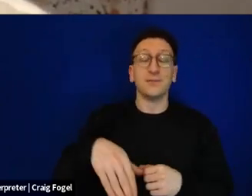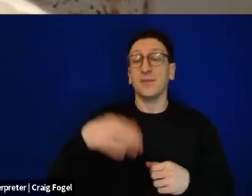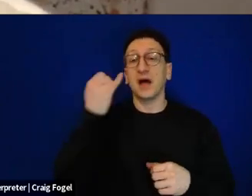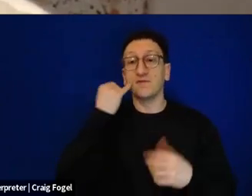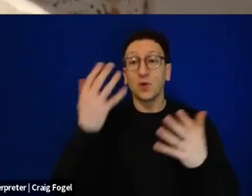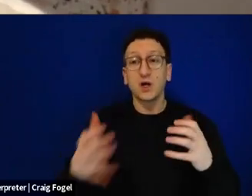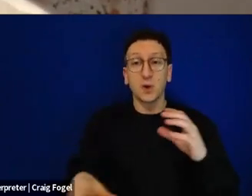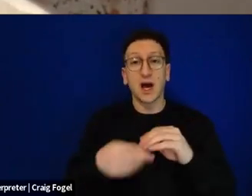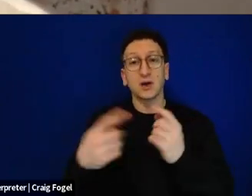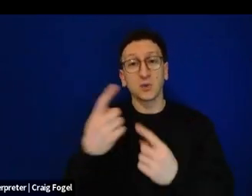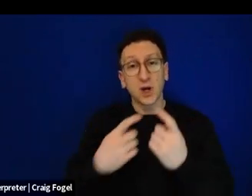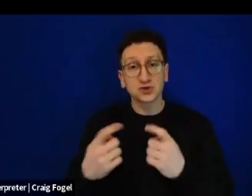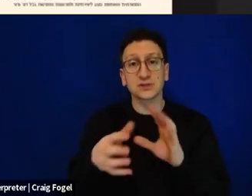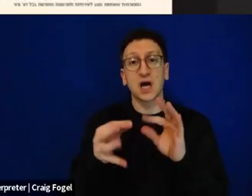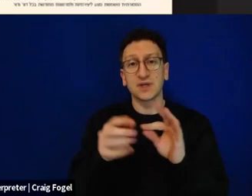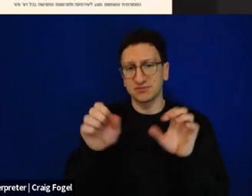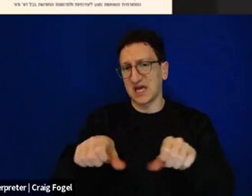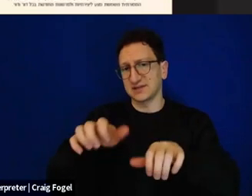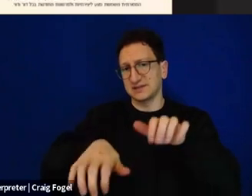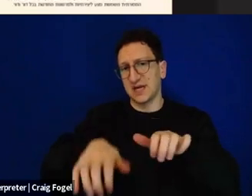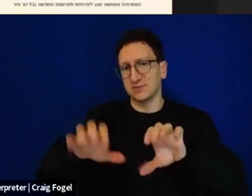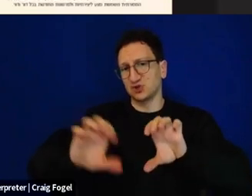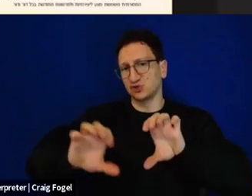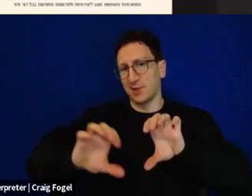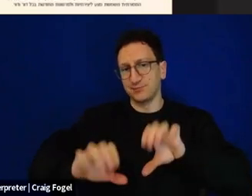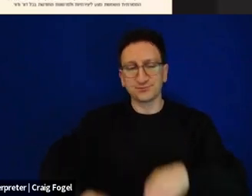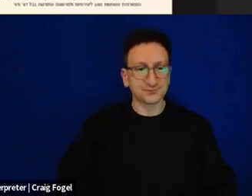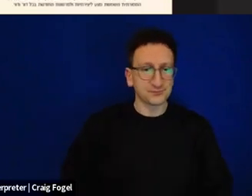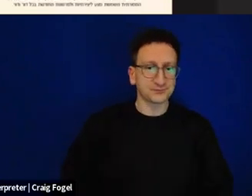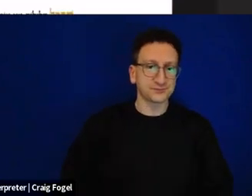I'd love to see your comments and your thoughts, and we'll try to relate to them as we go along.